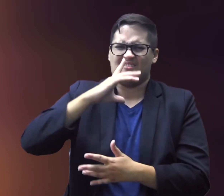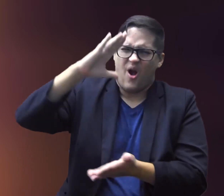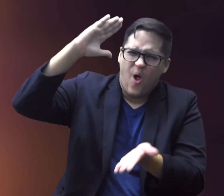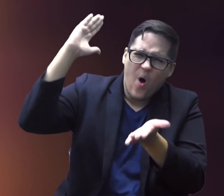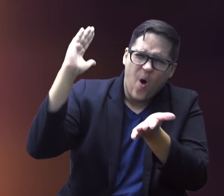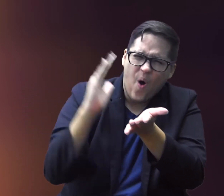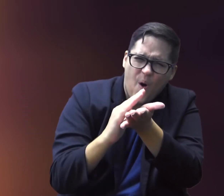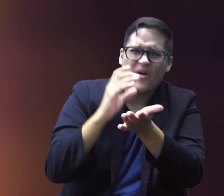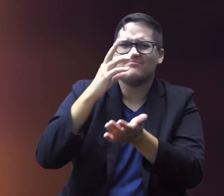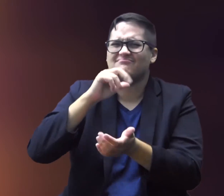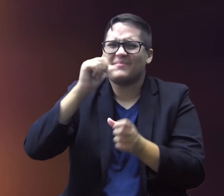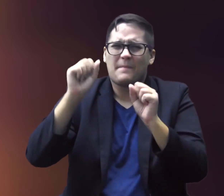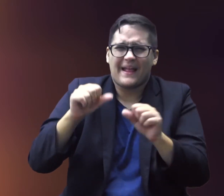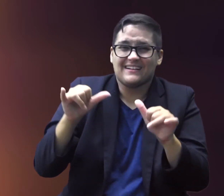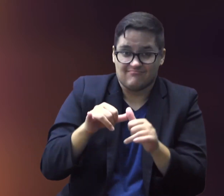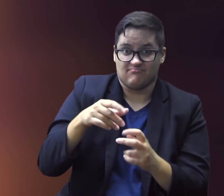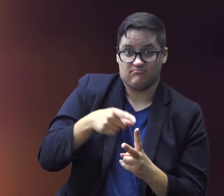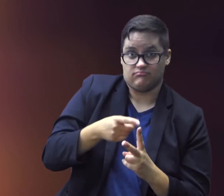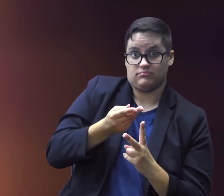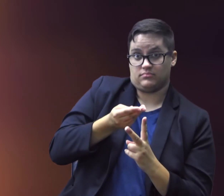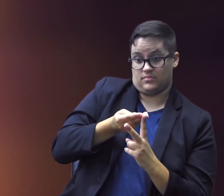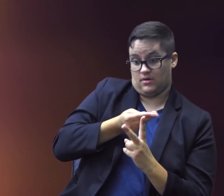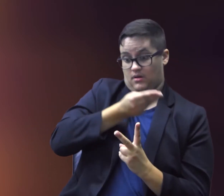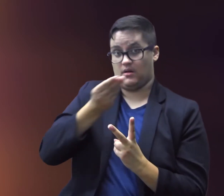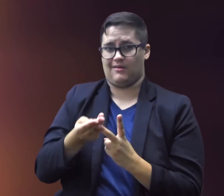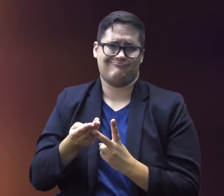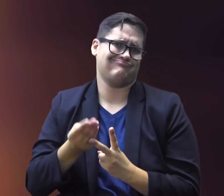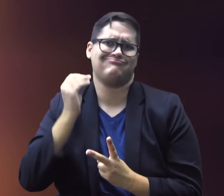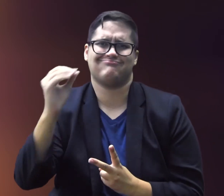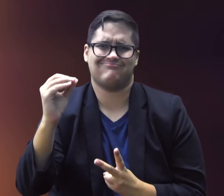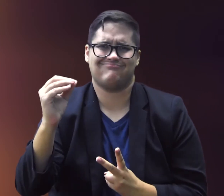"may be so low as to be unmeasurable,"